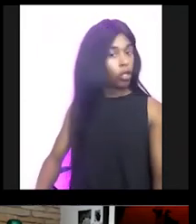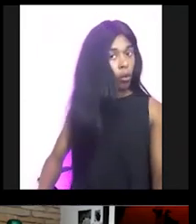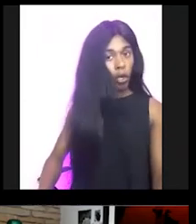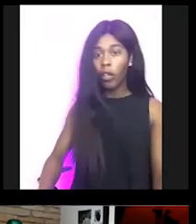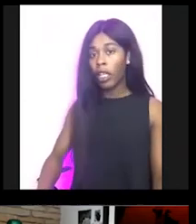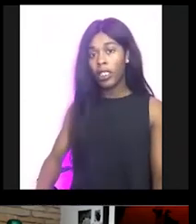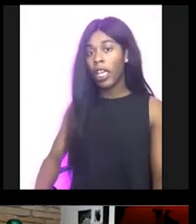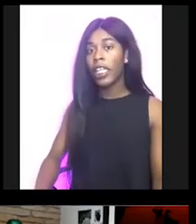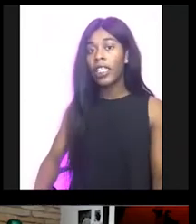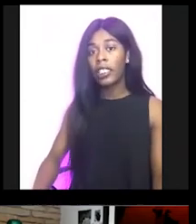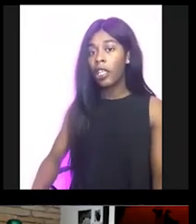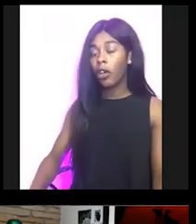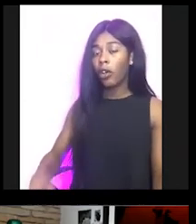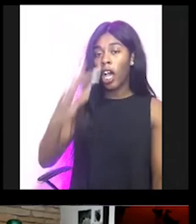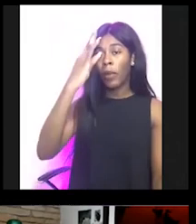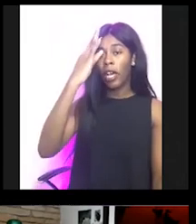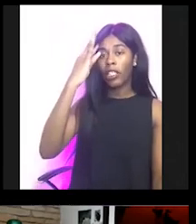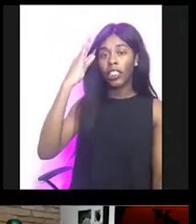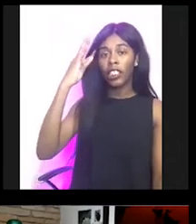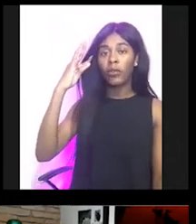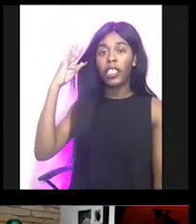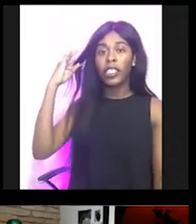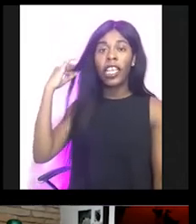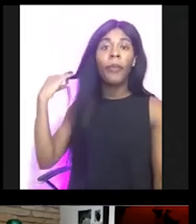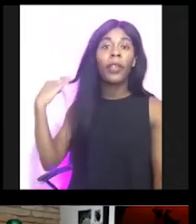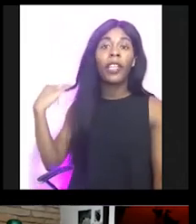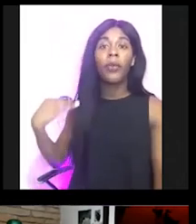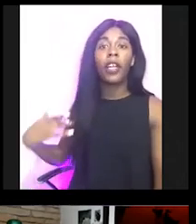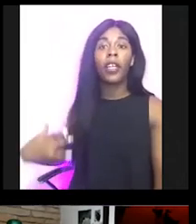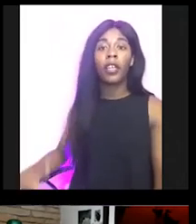the world does not need to know about the situation that happened at work.